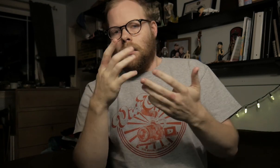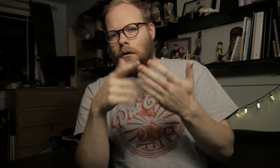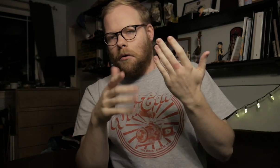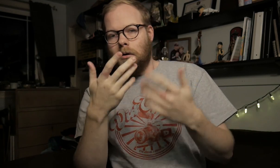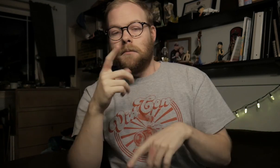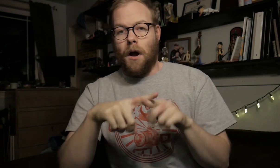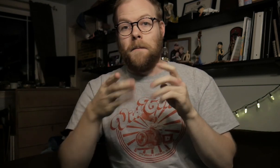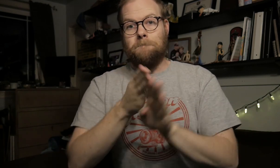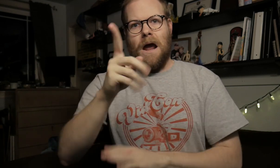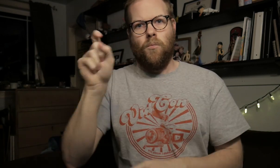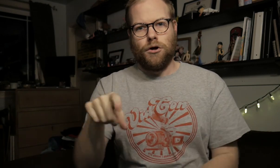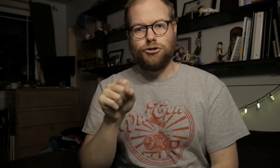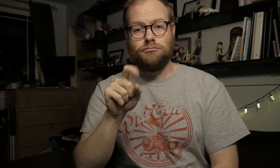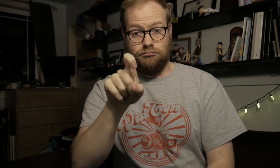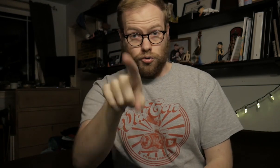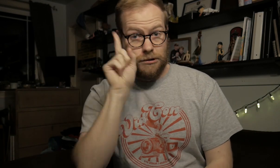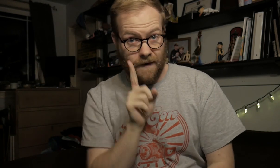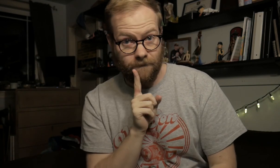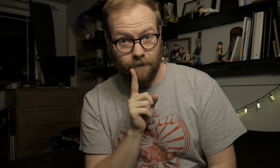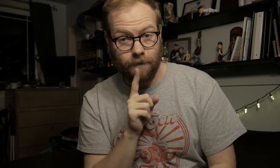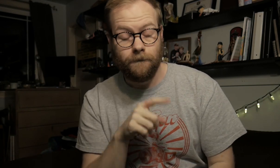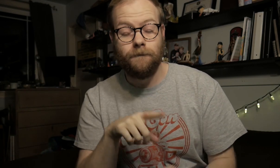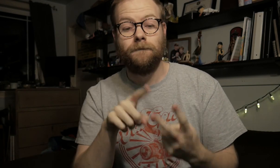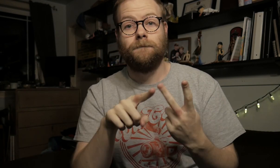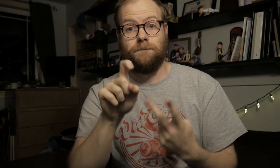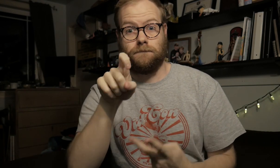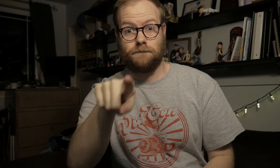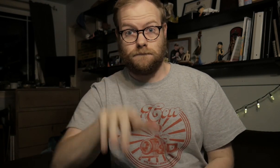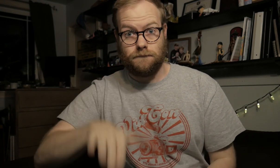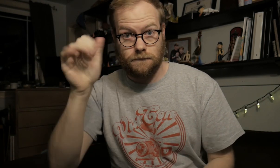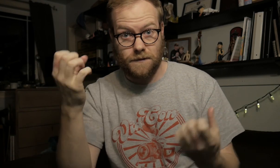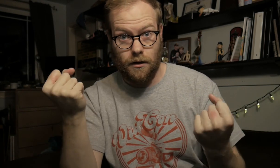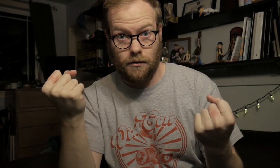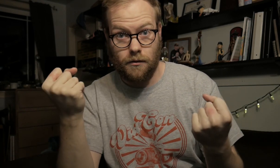Whatever, but the main questions: are you deaf? Did you grow up signing?